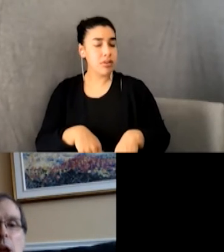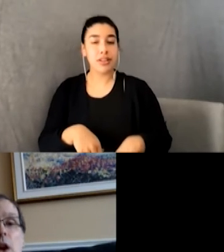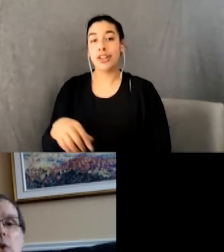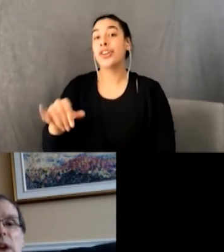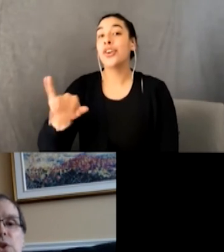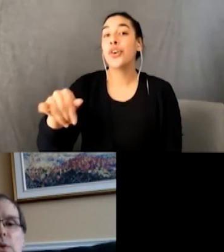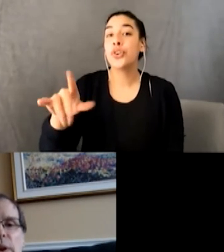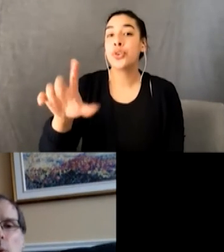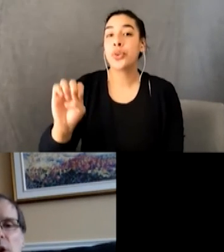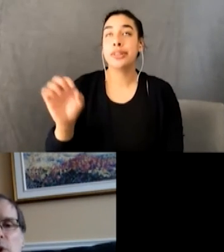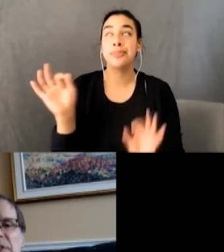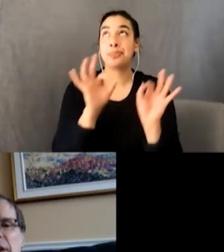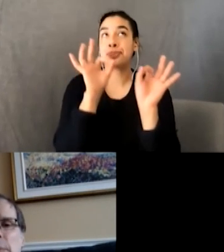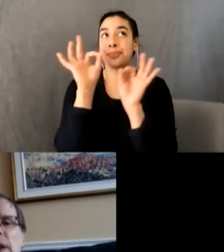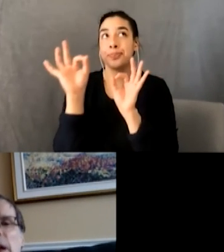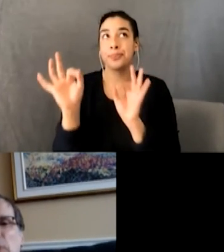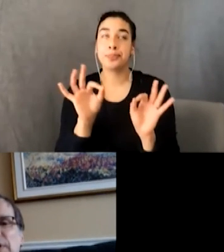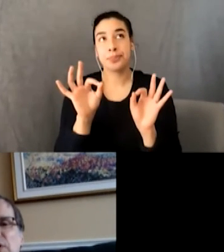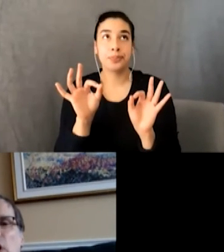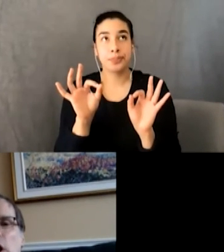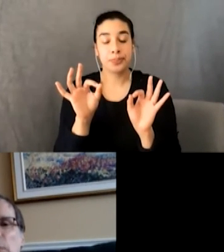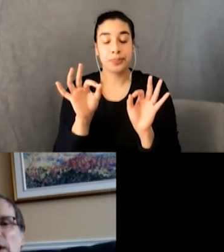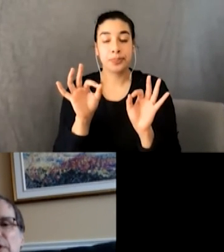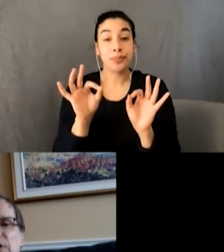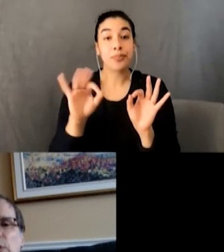Greg’s girlfriend walked over to him and placed her arm around his shoulder.